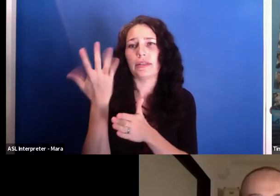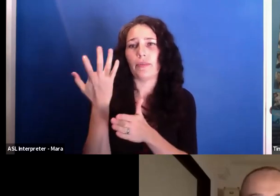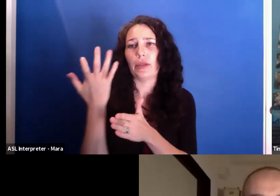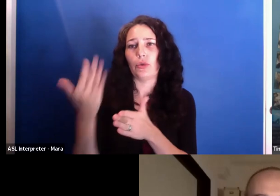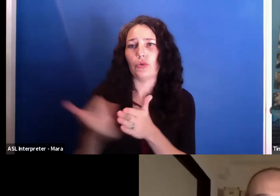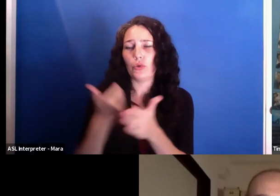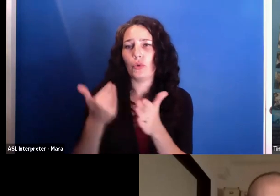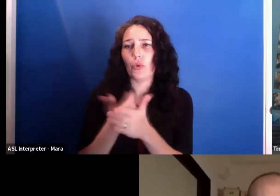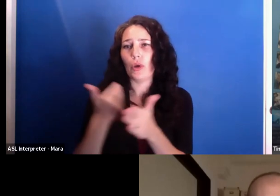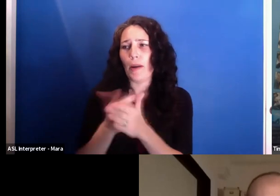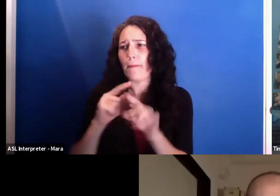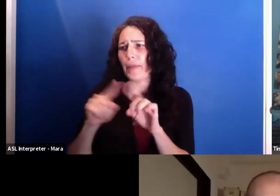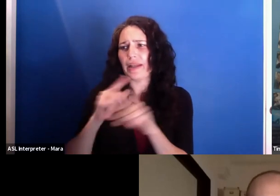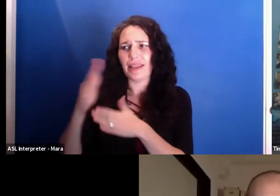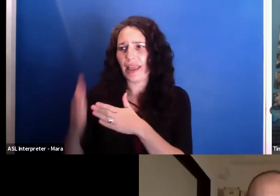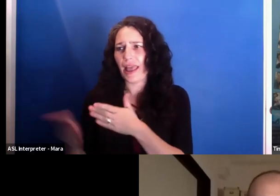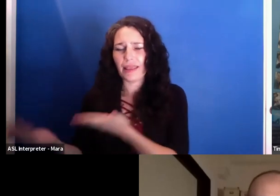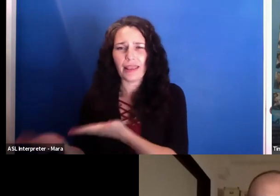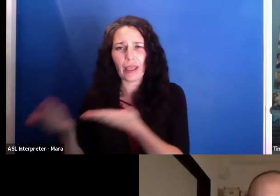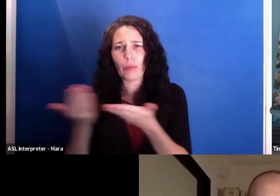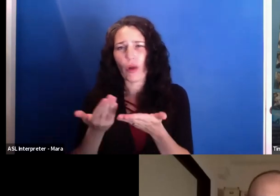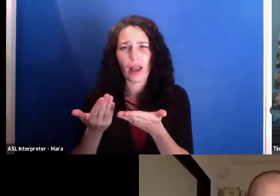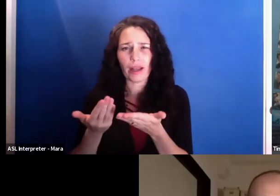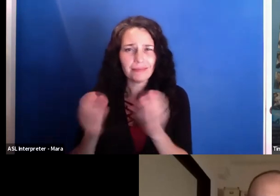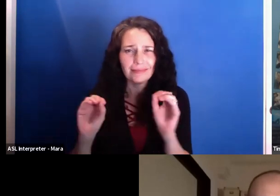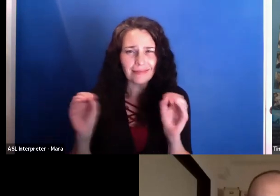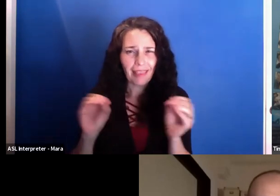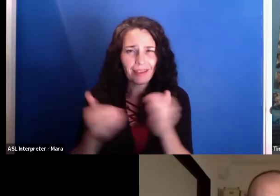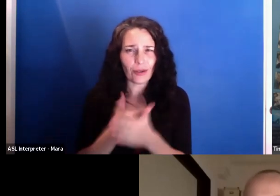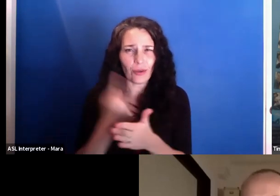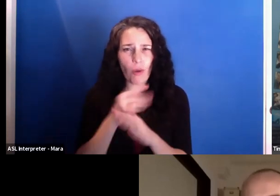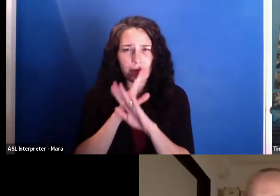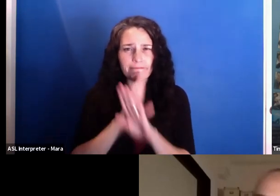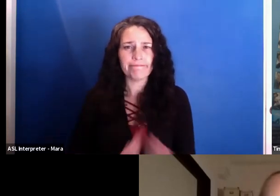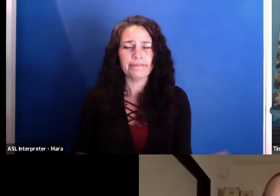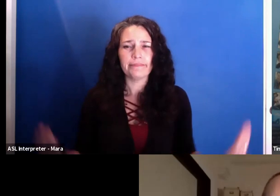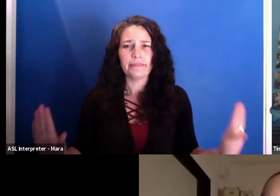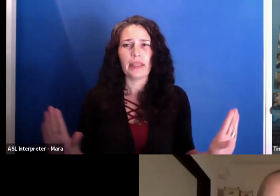And that disappointment, most of all young people felt. And they